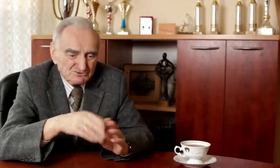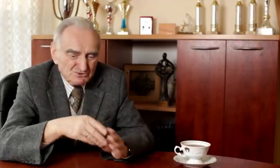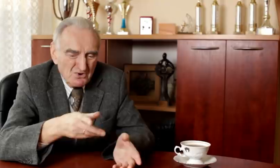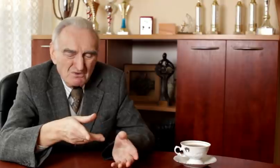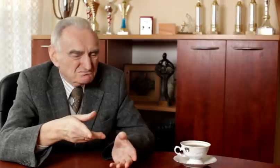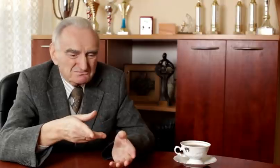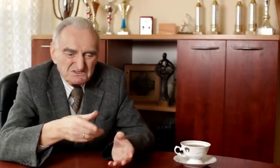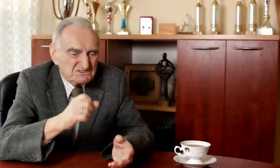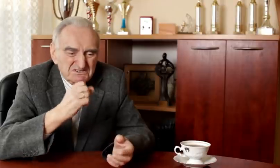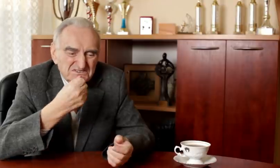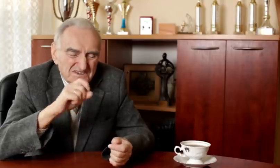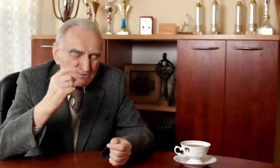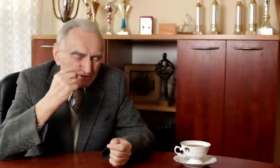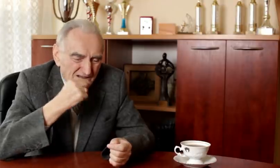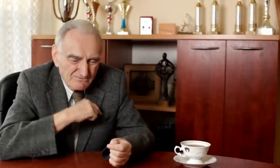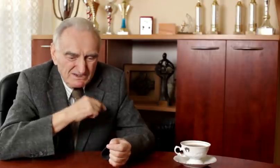but they couldn’t rehabilitate.